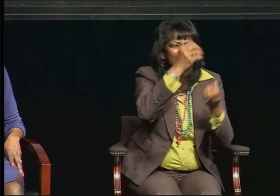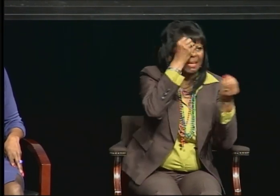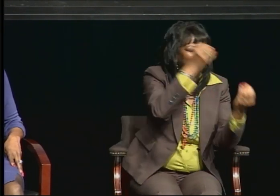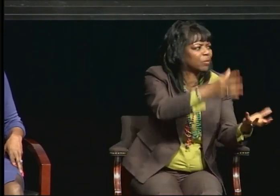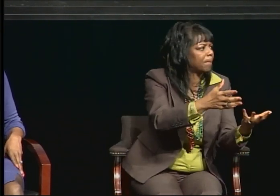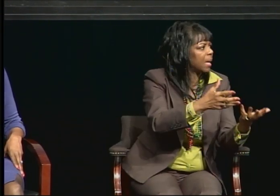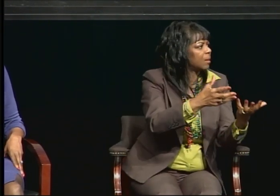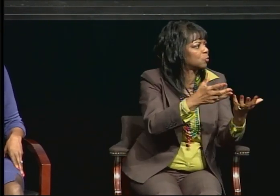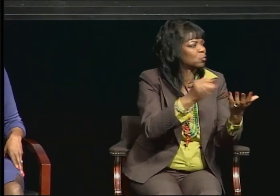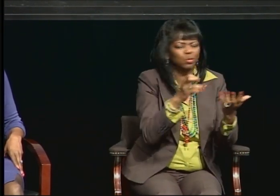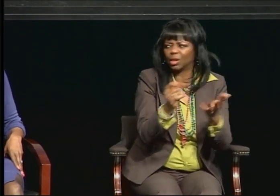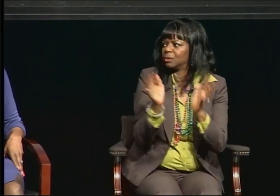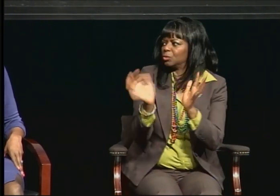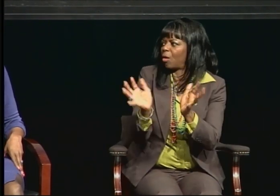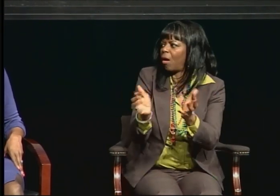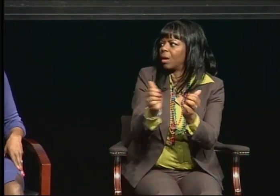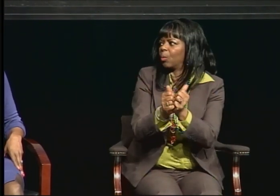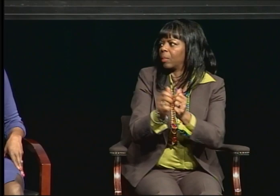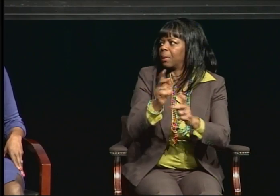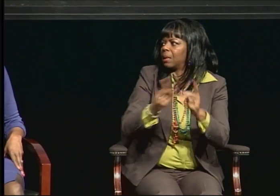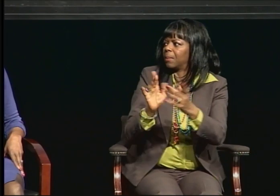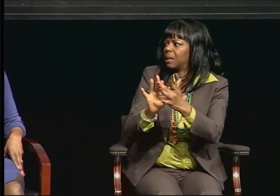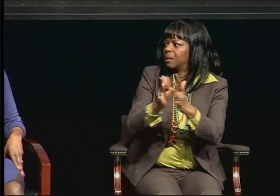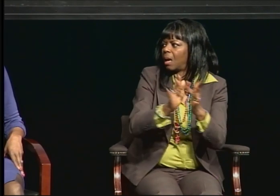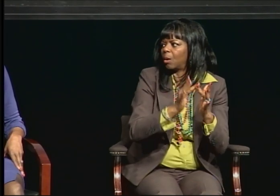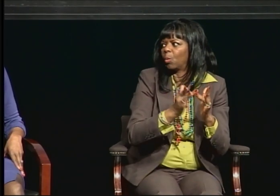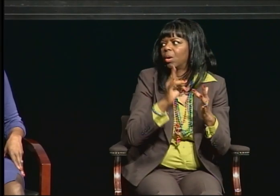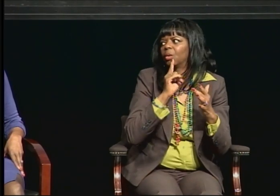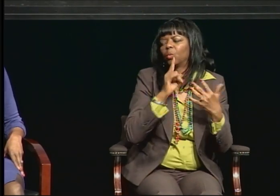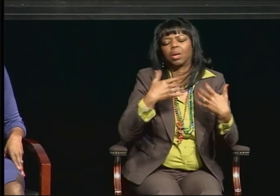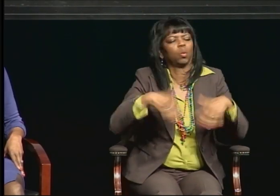So seek out that support.